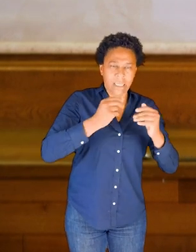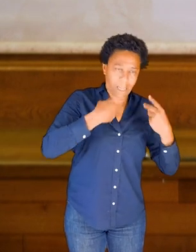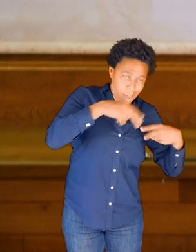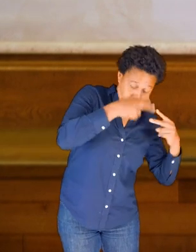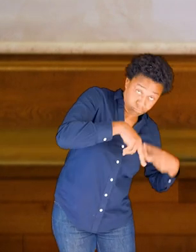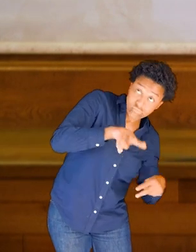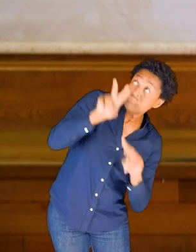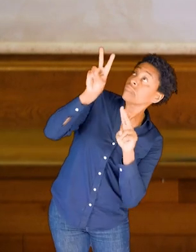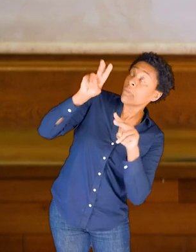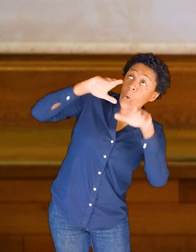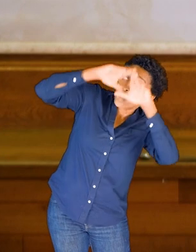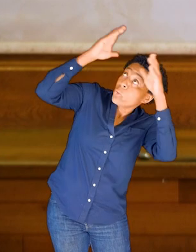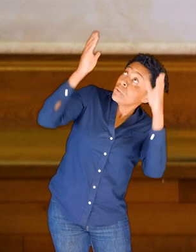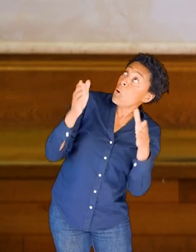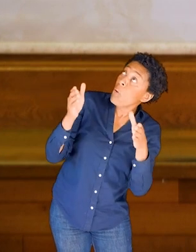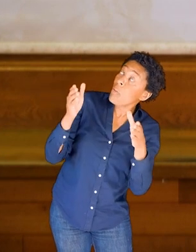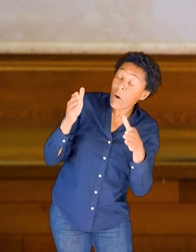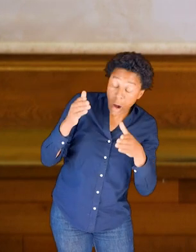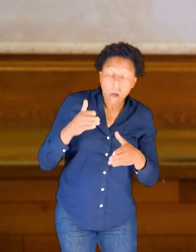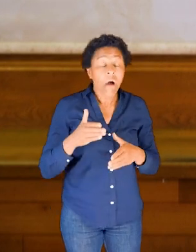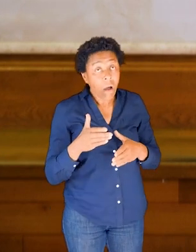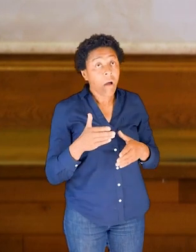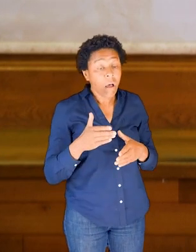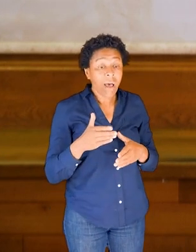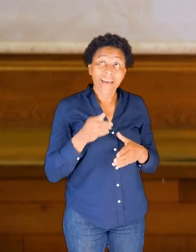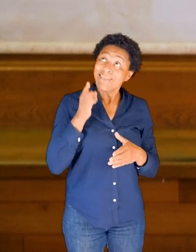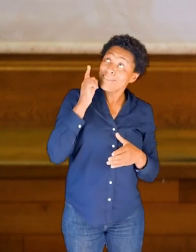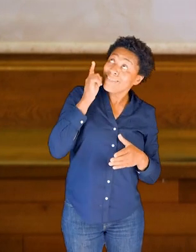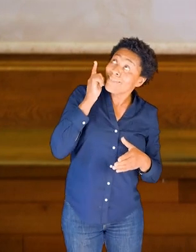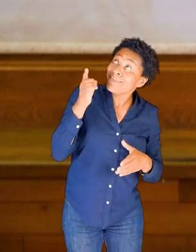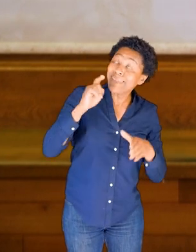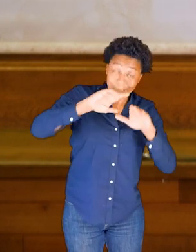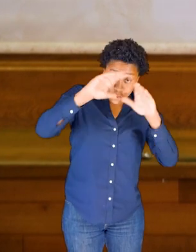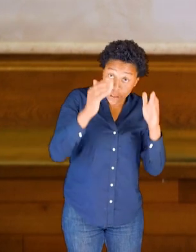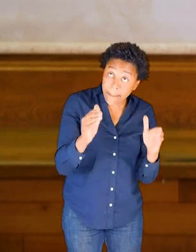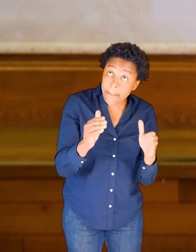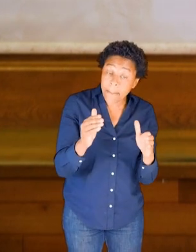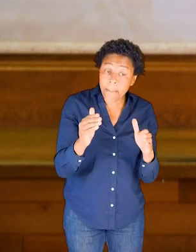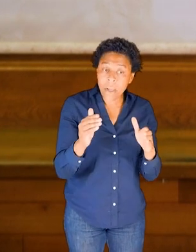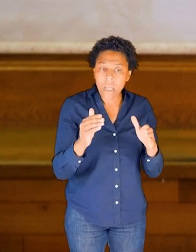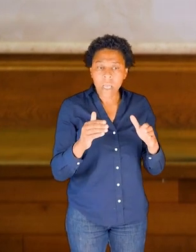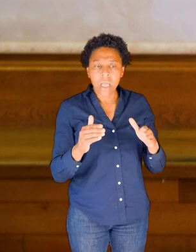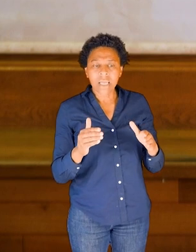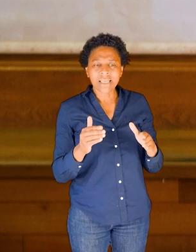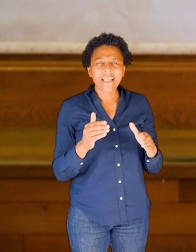I bring my attention to the dome of my skull, that inside shape,